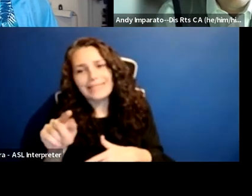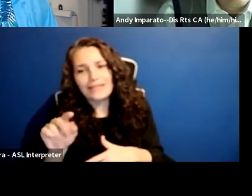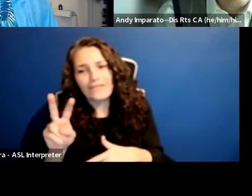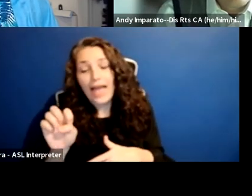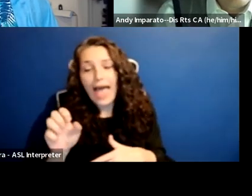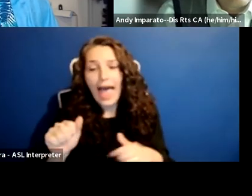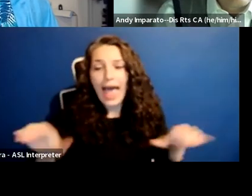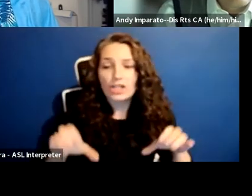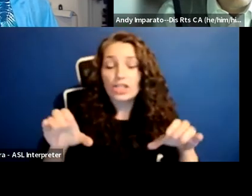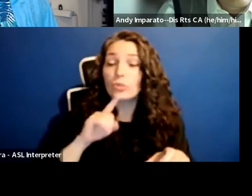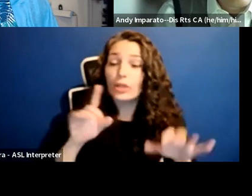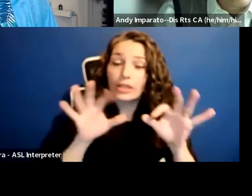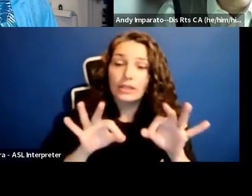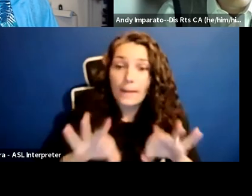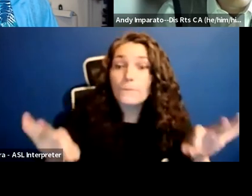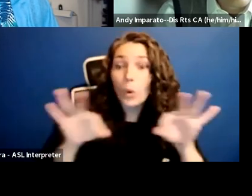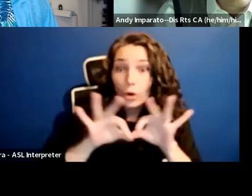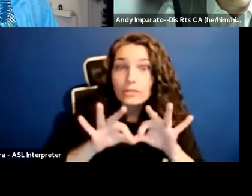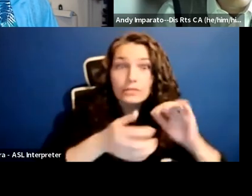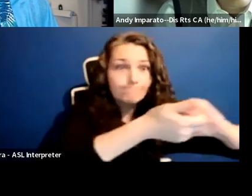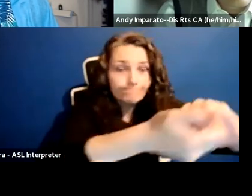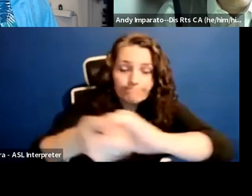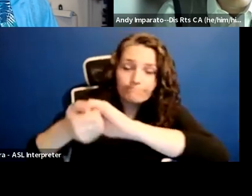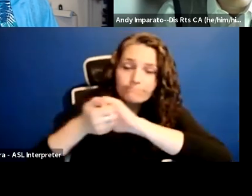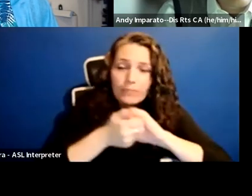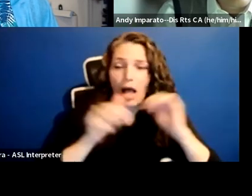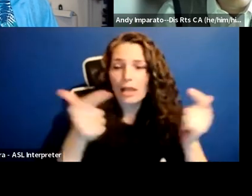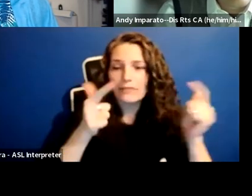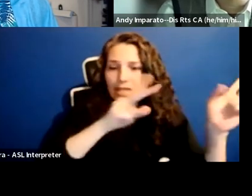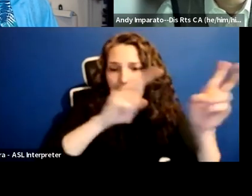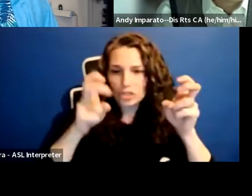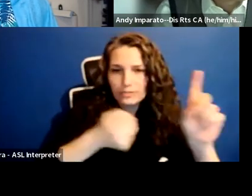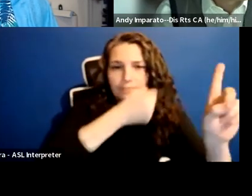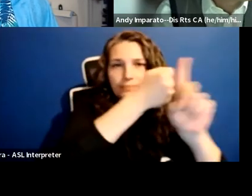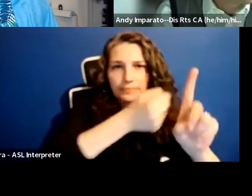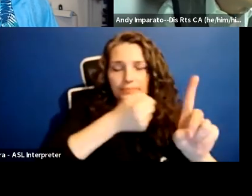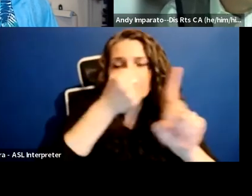all of these issues impact many of us and the ability to work in a collaborative way